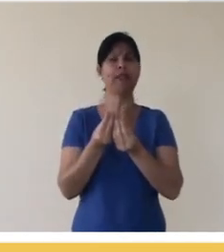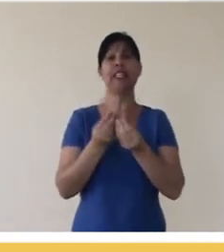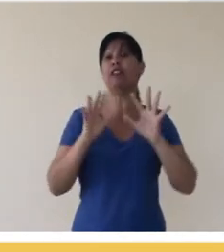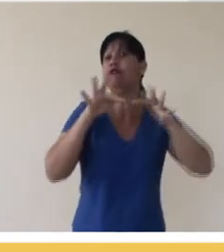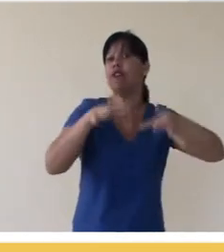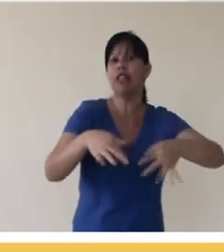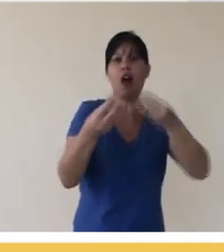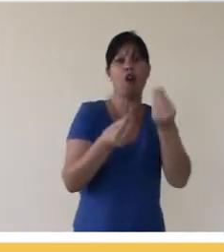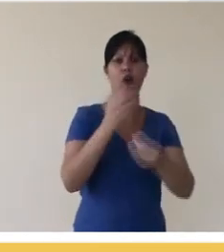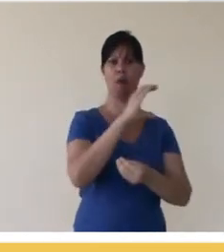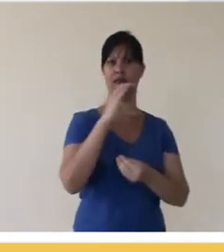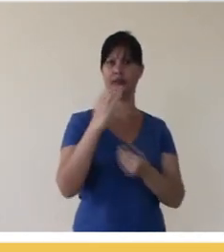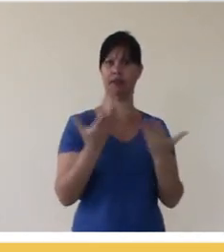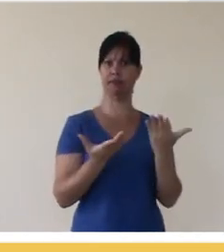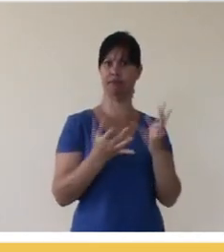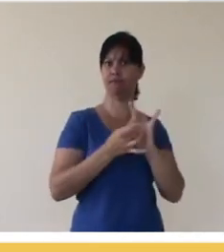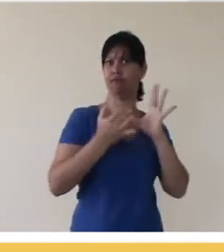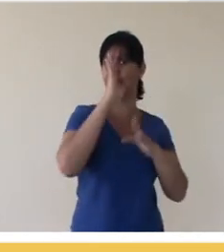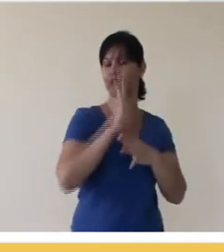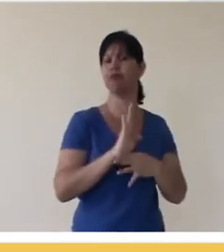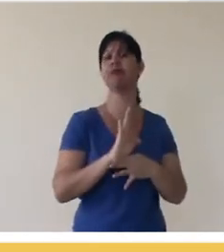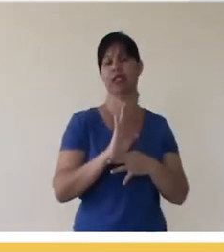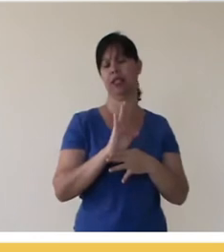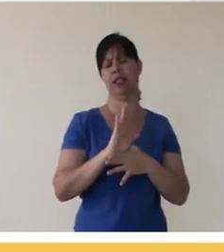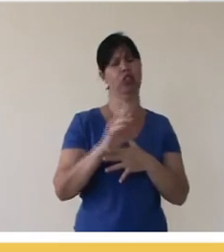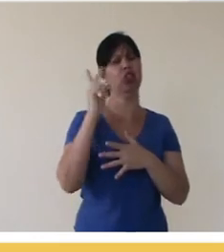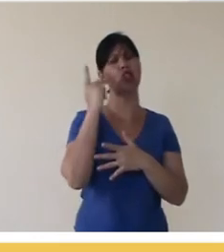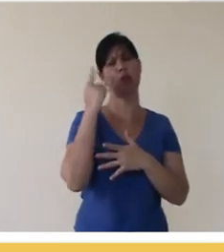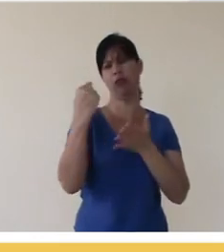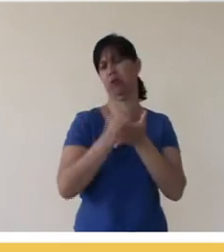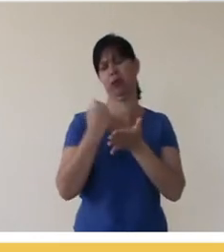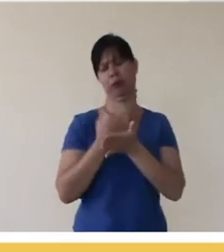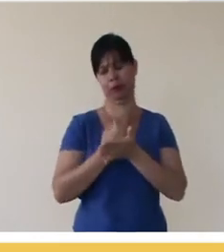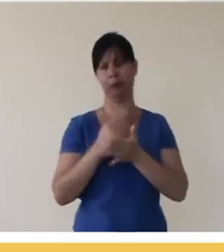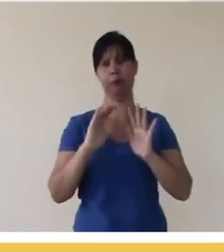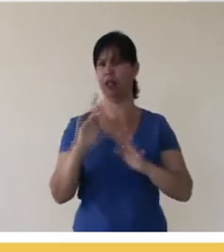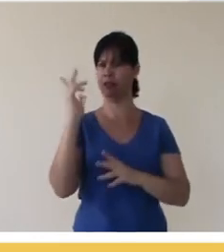will be the final license for that work? This is a common question and it